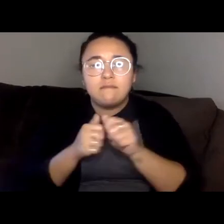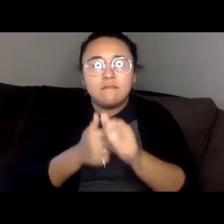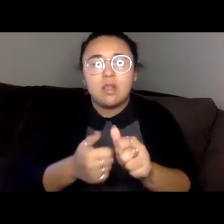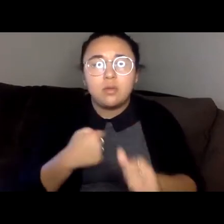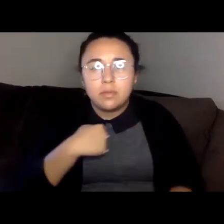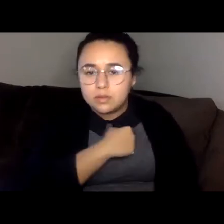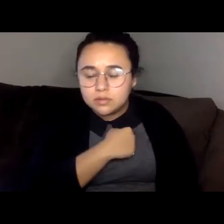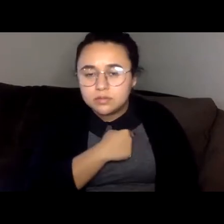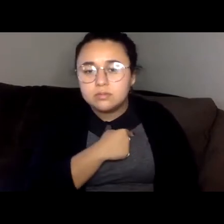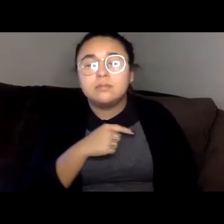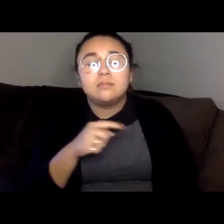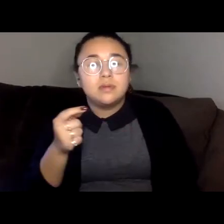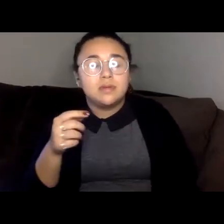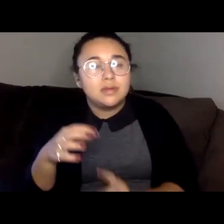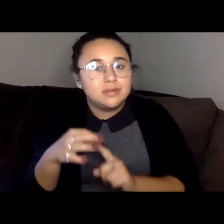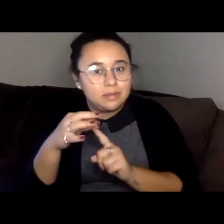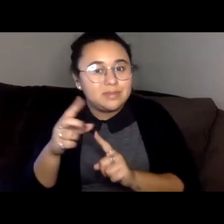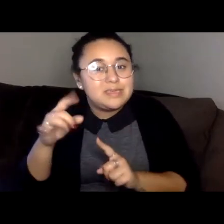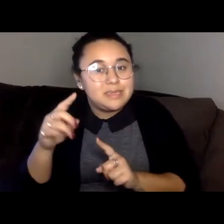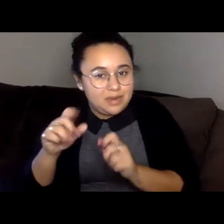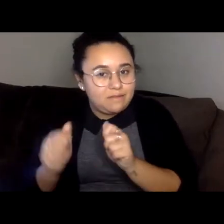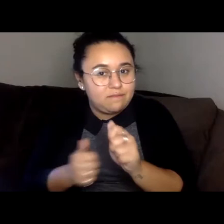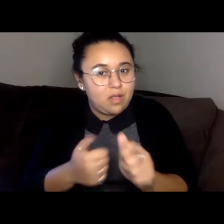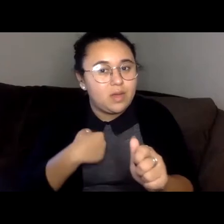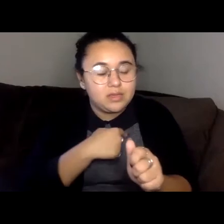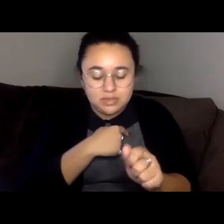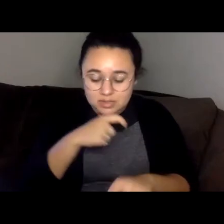Except enemies did follow, so that by the time I was born, the city had been conquered